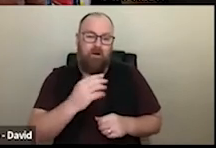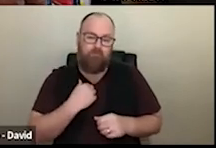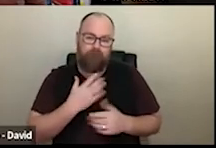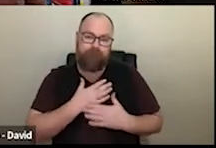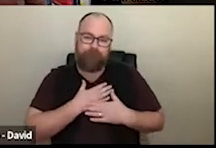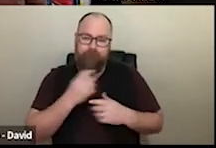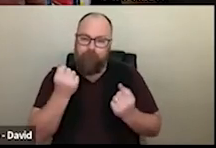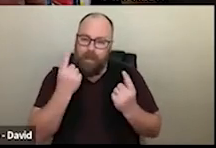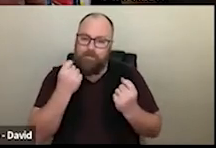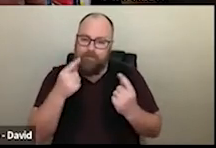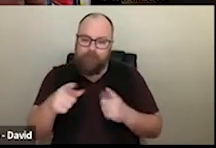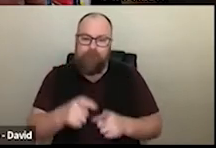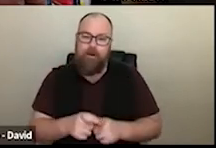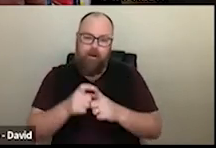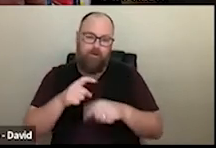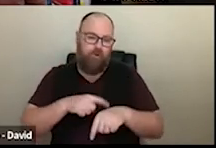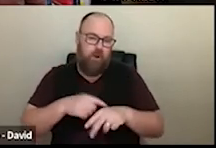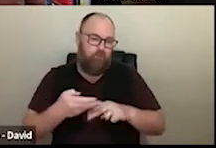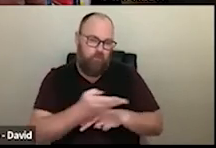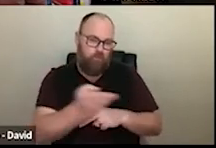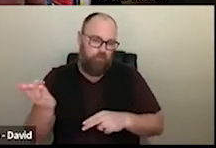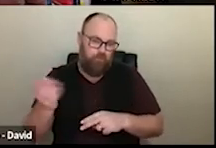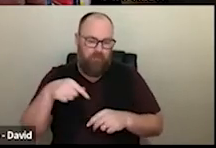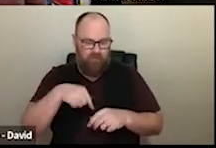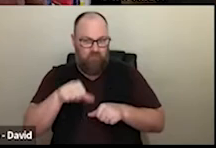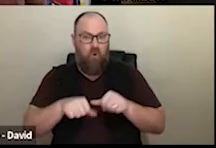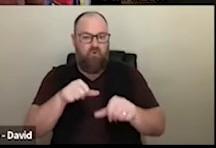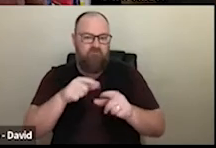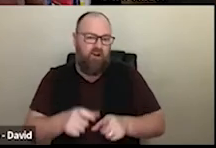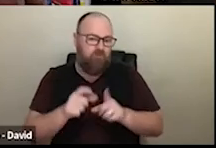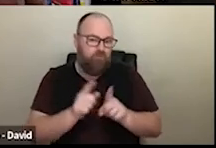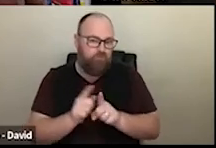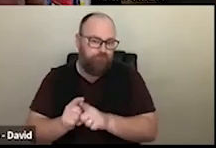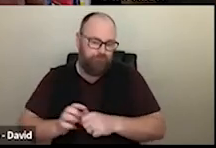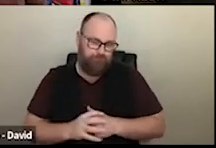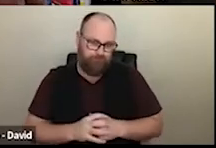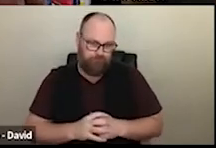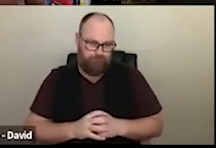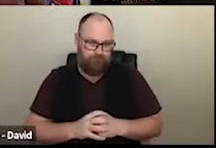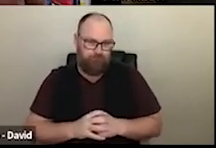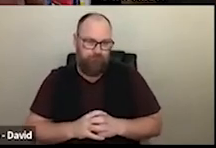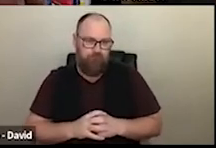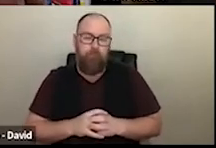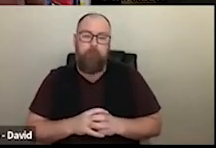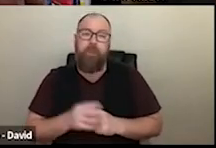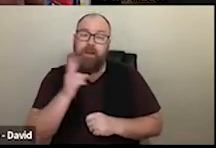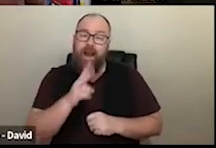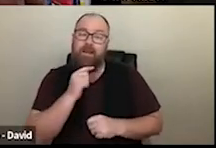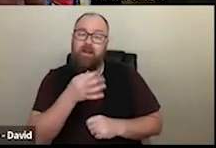it is a challenging process for people. make it as simple as we can, but we completely You'll note there are a few changes in the way we sort of talk about for your investment category.